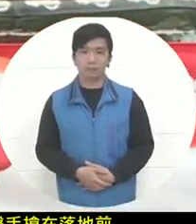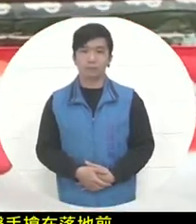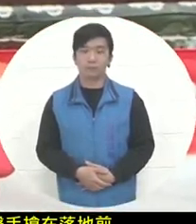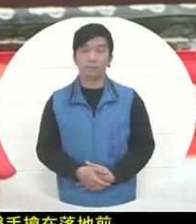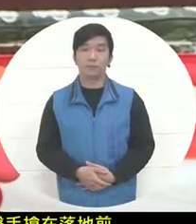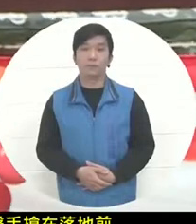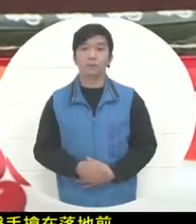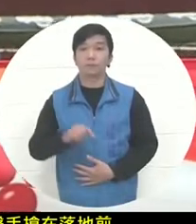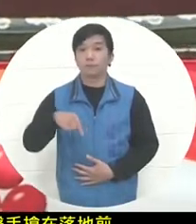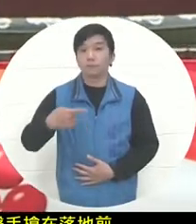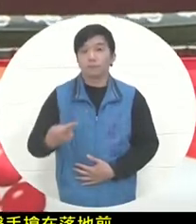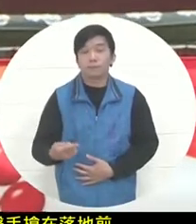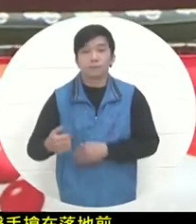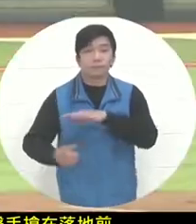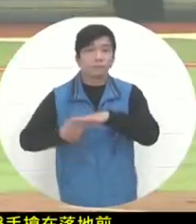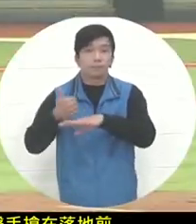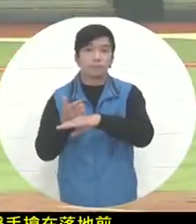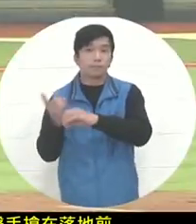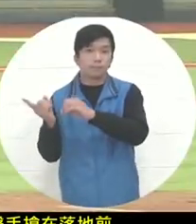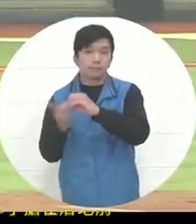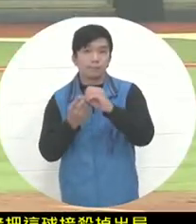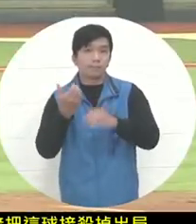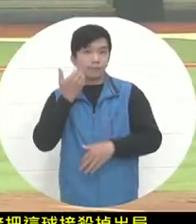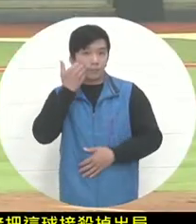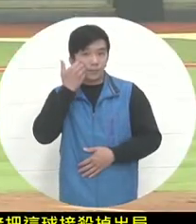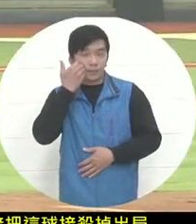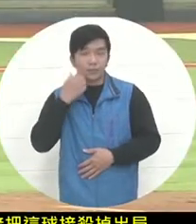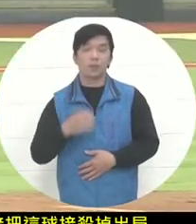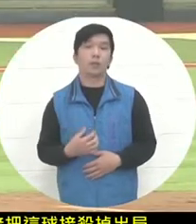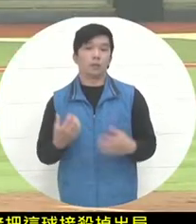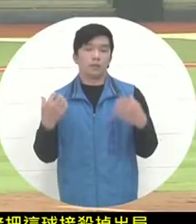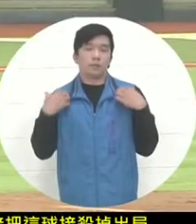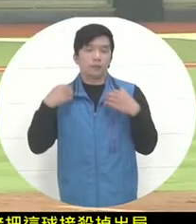. Then he comes to bat and is responsible for the seventh bat today. Akrana